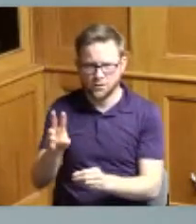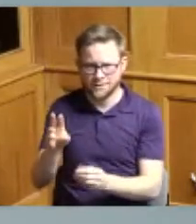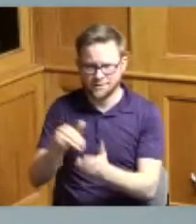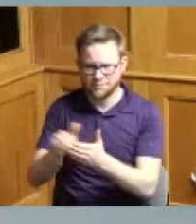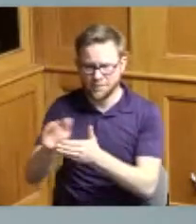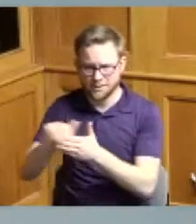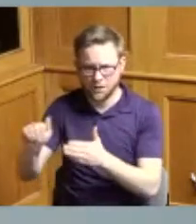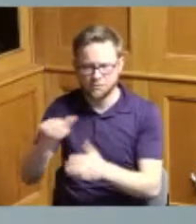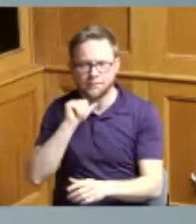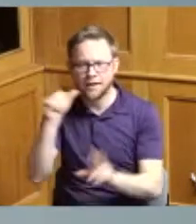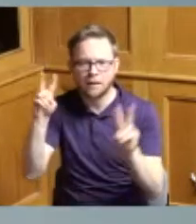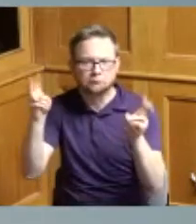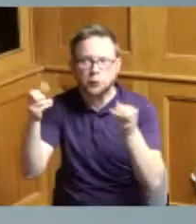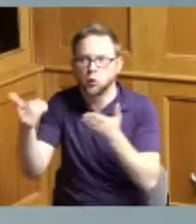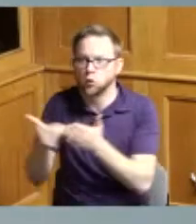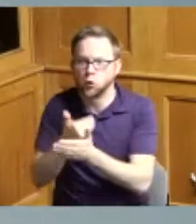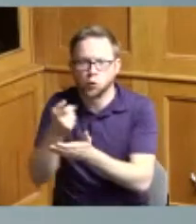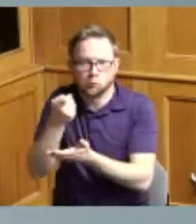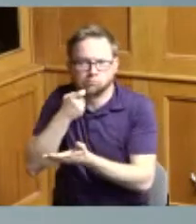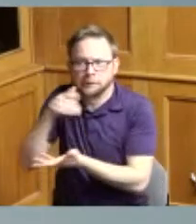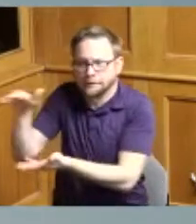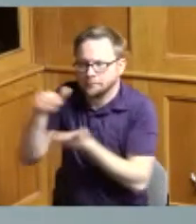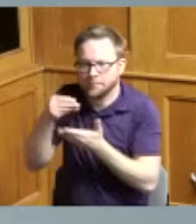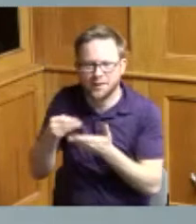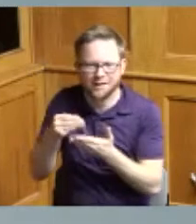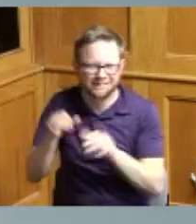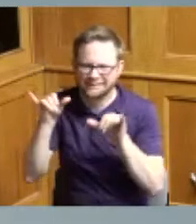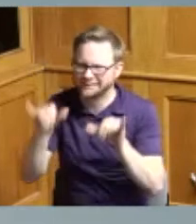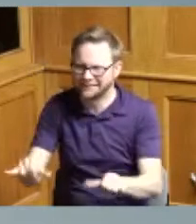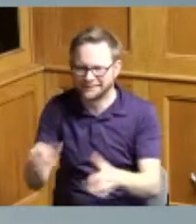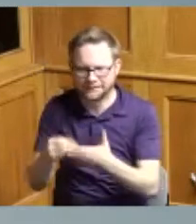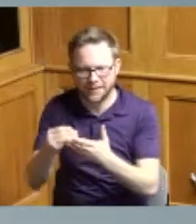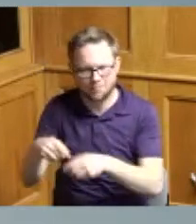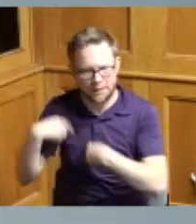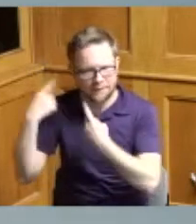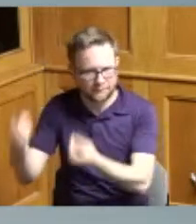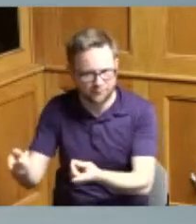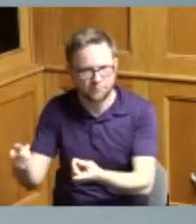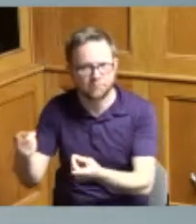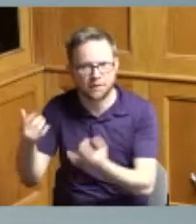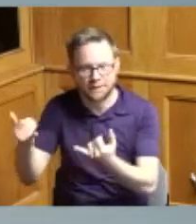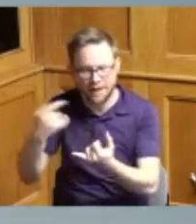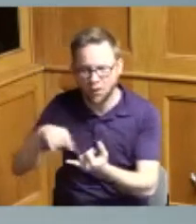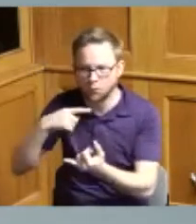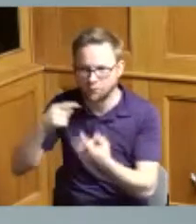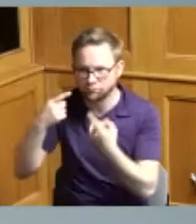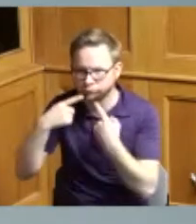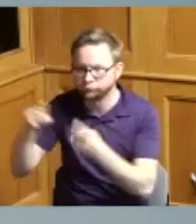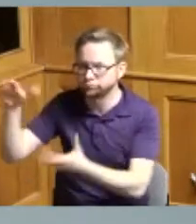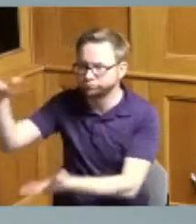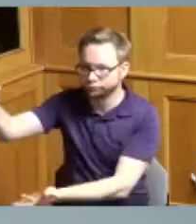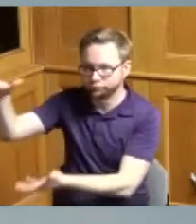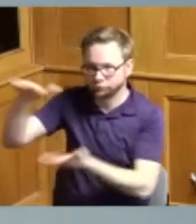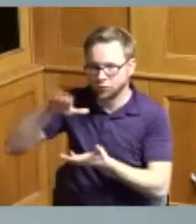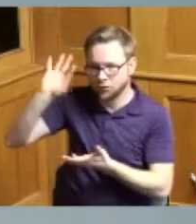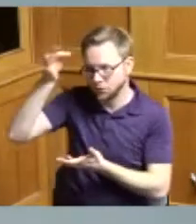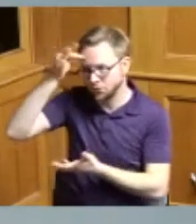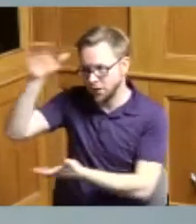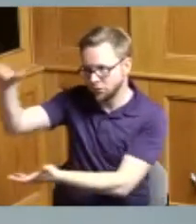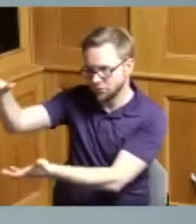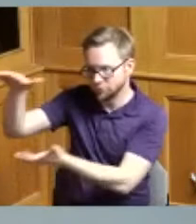new money that we're talking about here this is the same money but we've just received it and we've actually received the money from the federal government in separate tranches